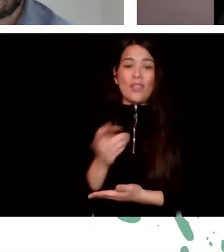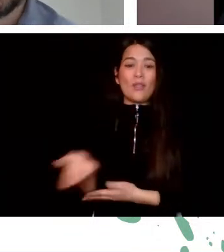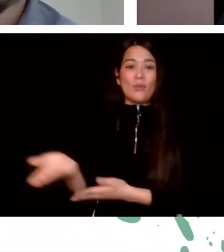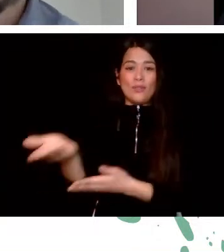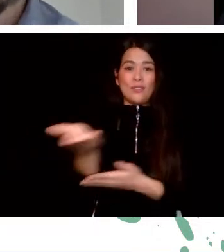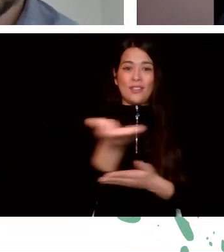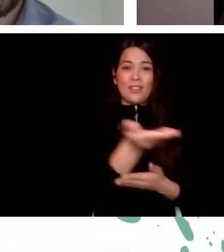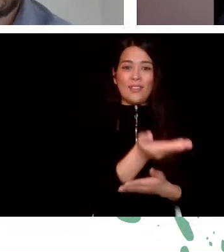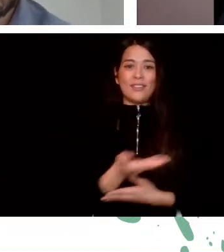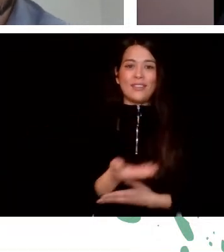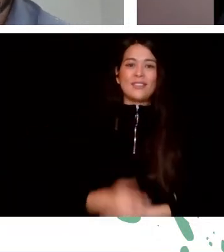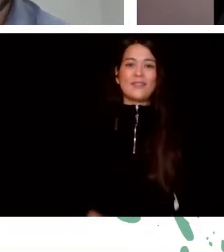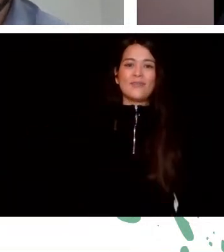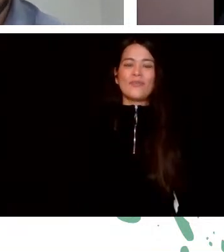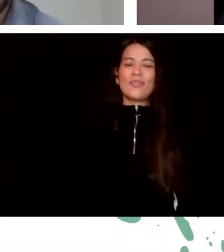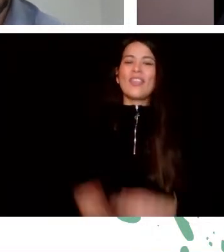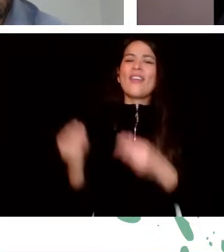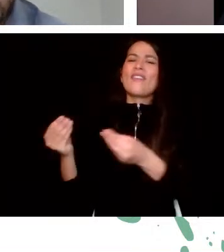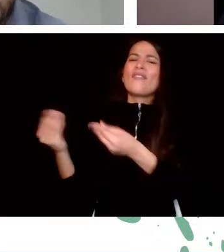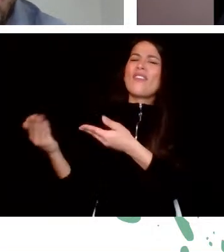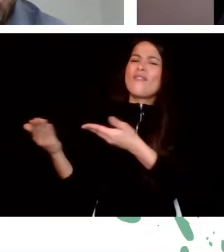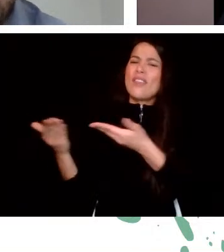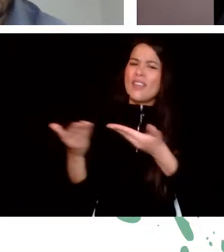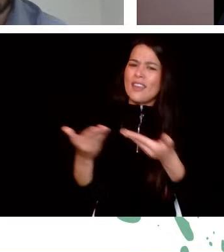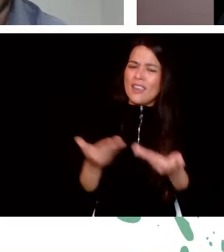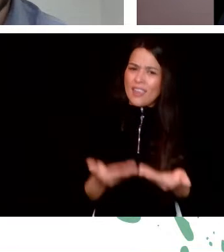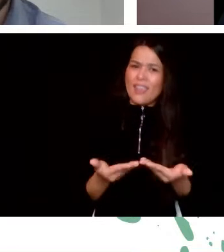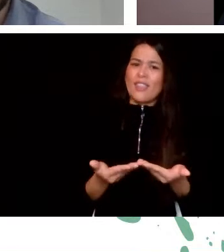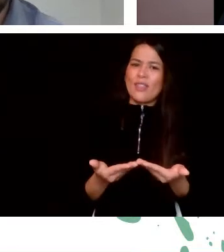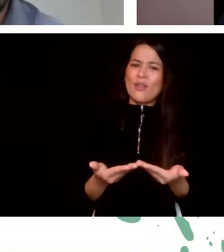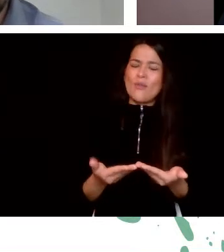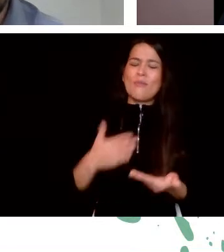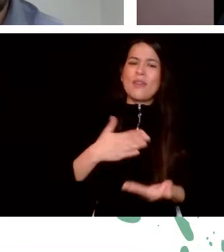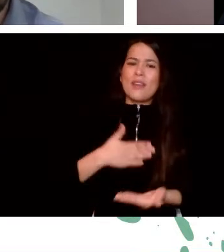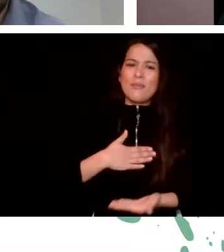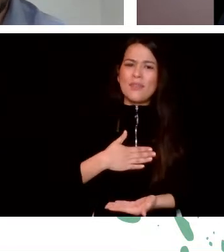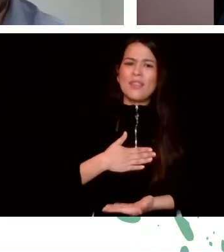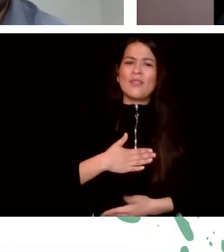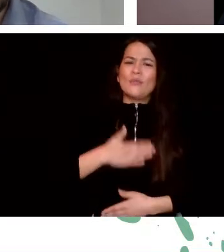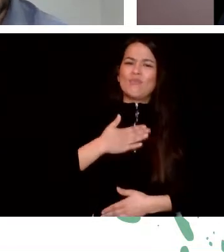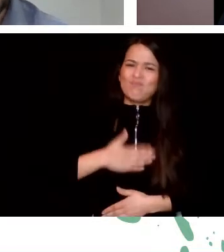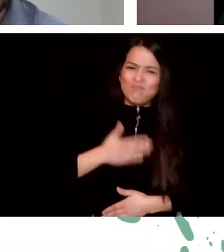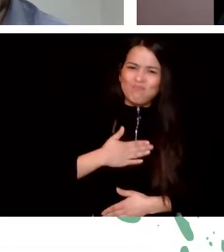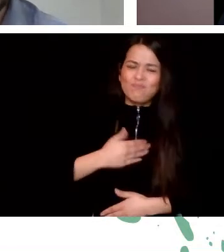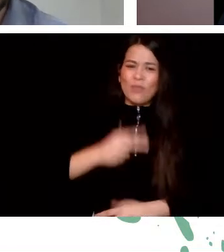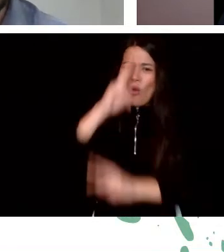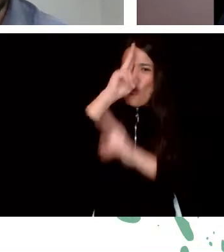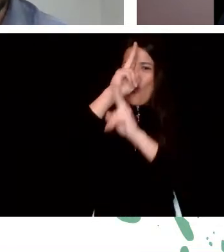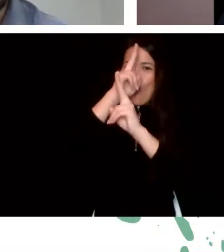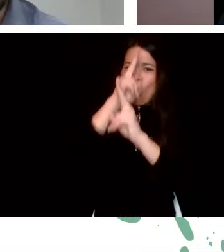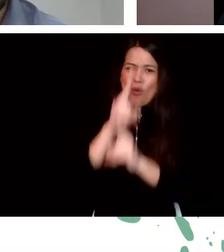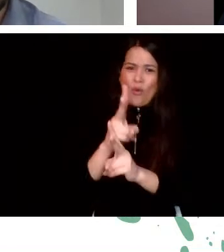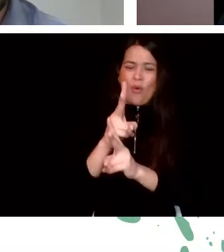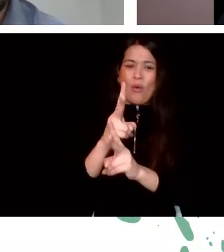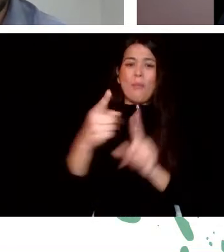Welcome, master, it is indeed a pleasure and an honor for me to be able to participate in this conversation with you.